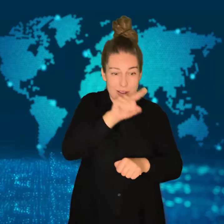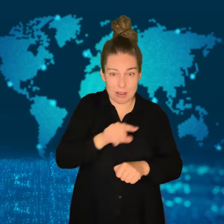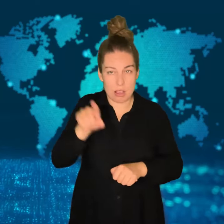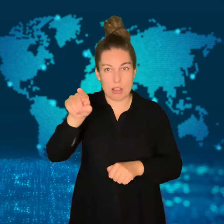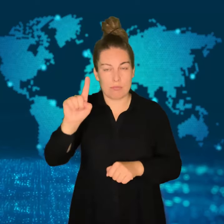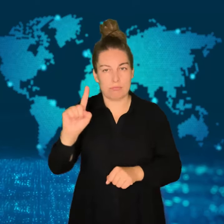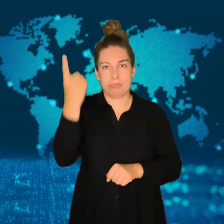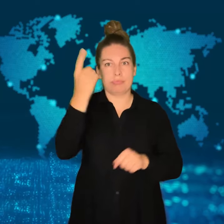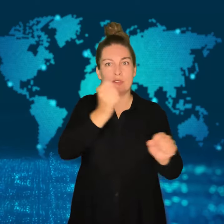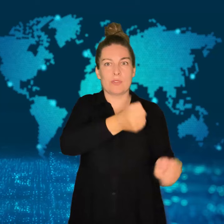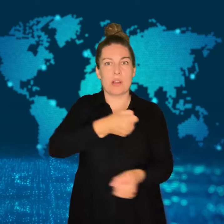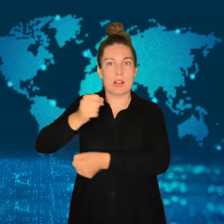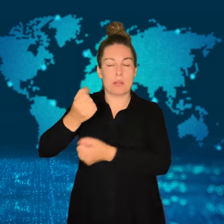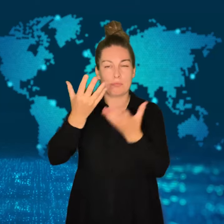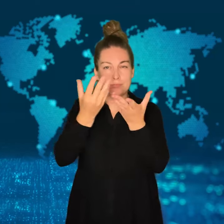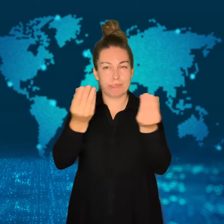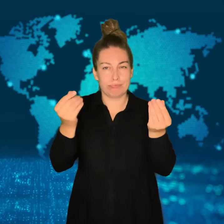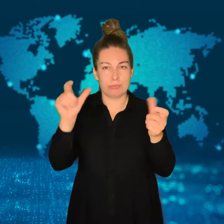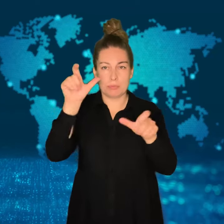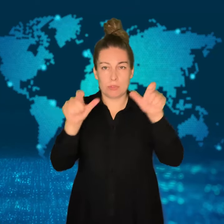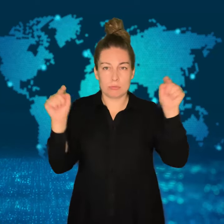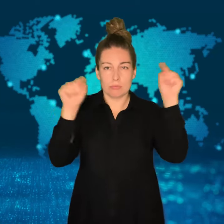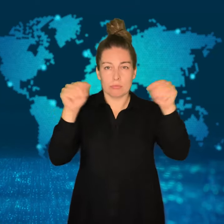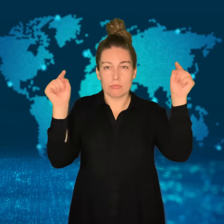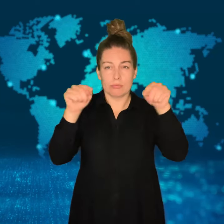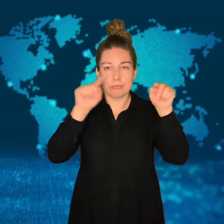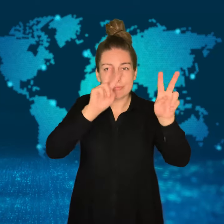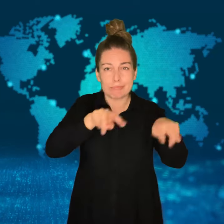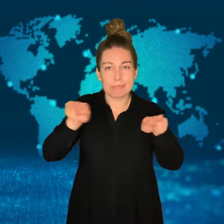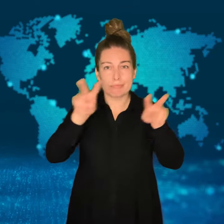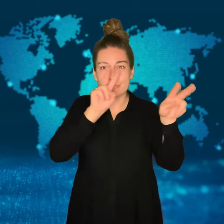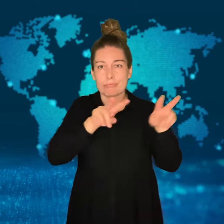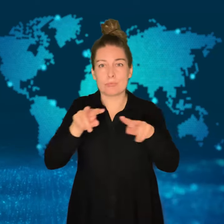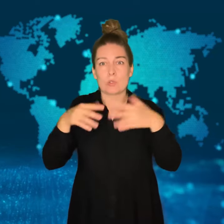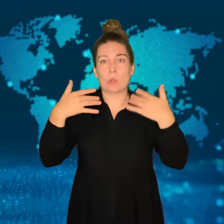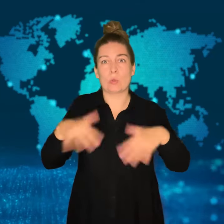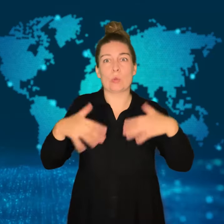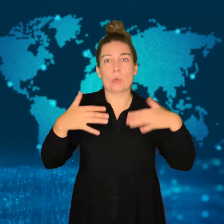its well-known canals and cultural sites.